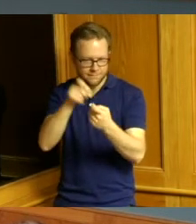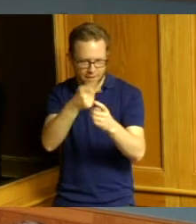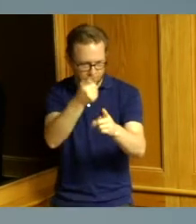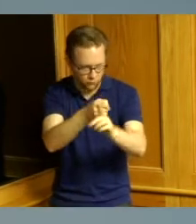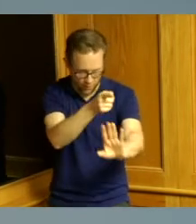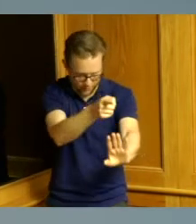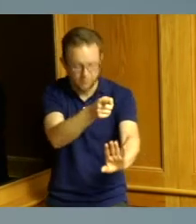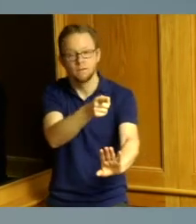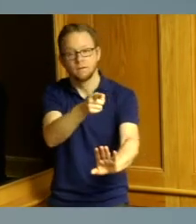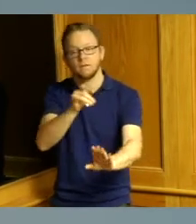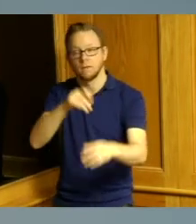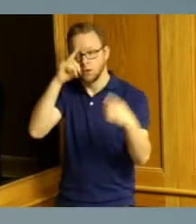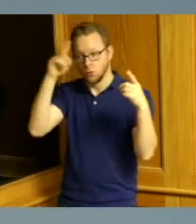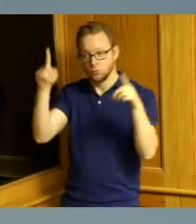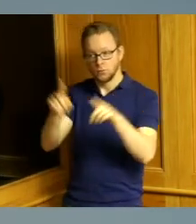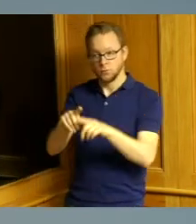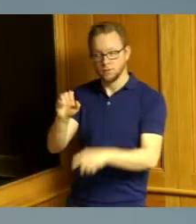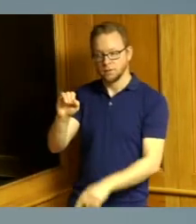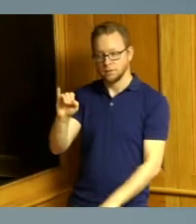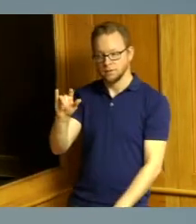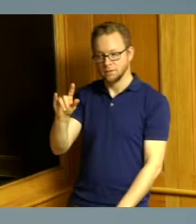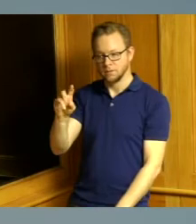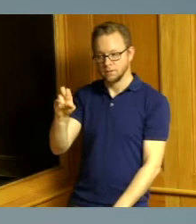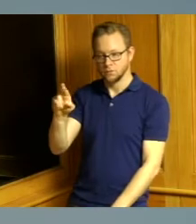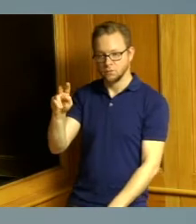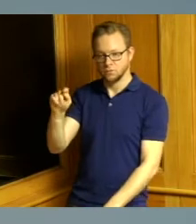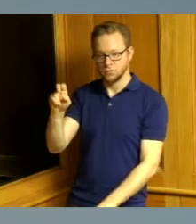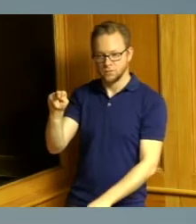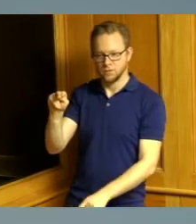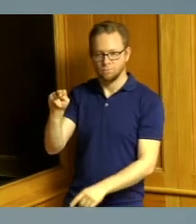the village of Silverton for police protection services this is the patrol contract